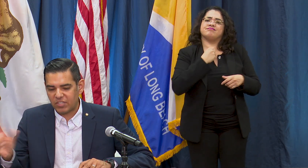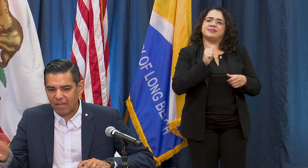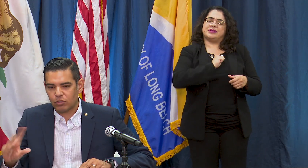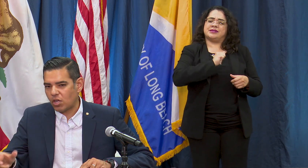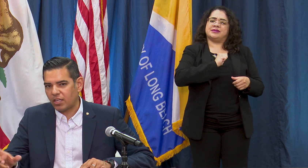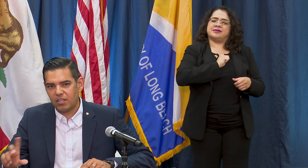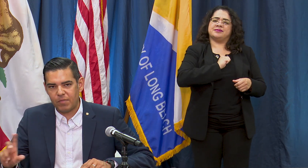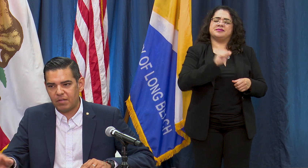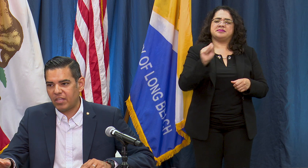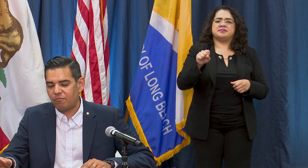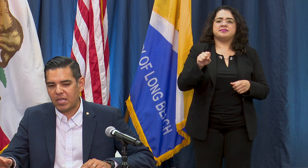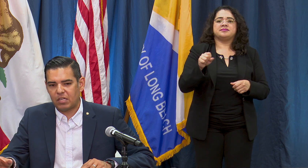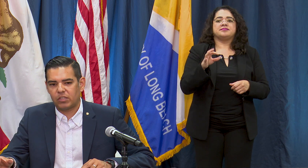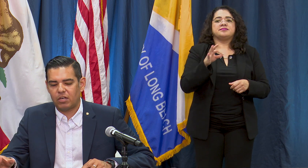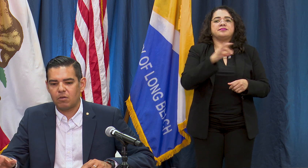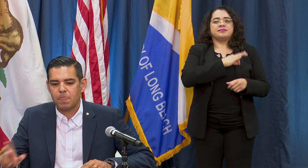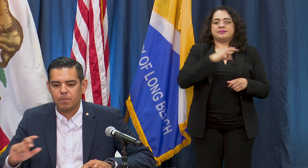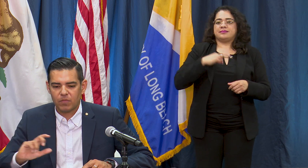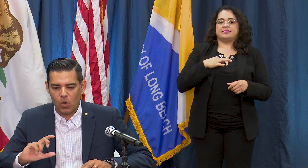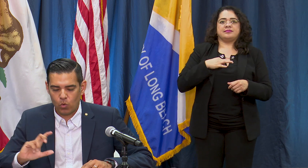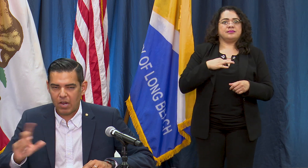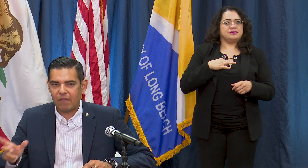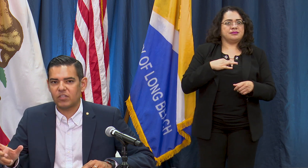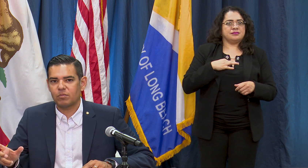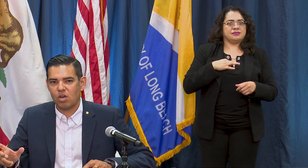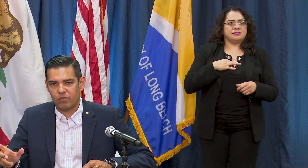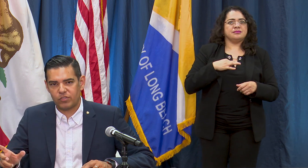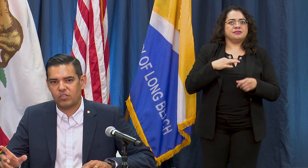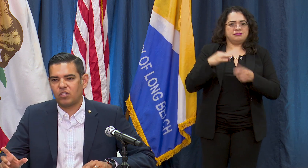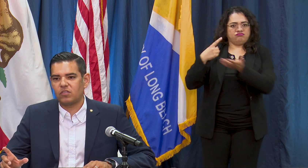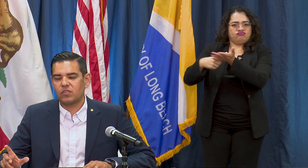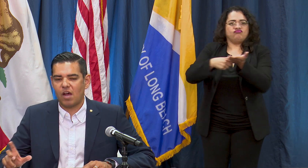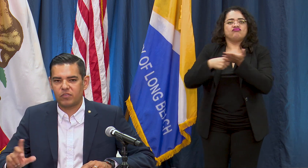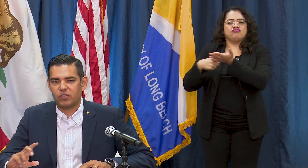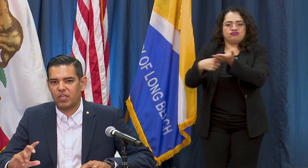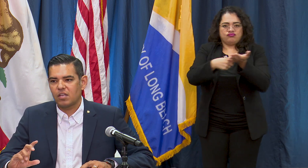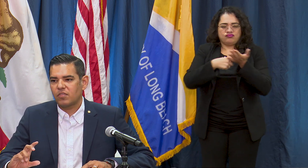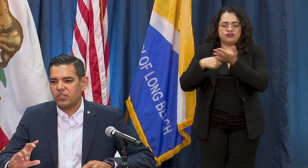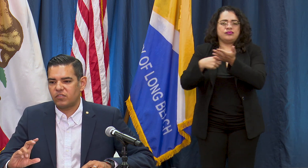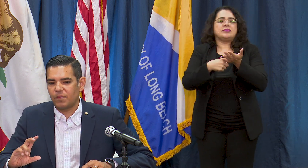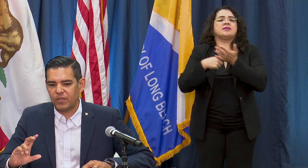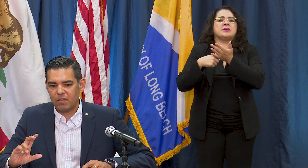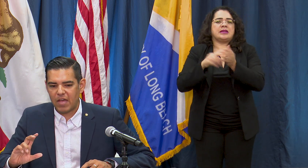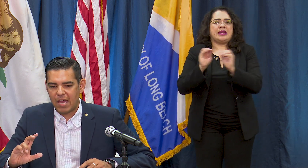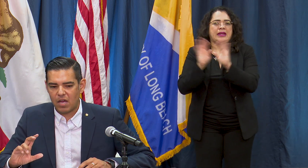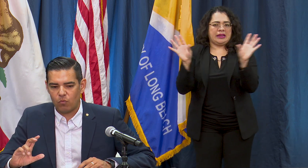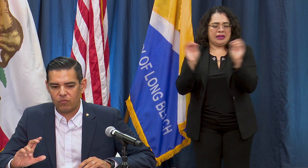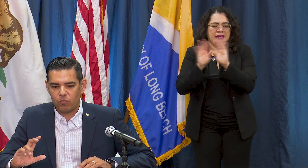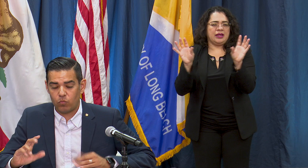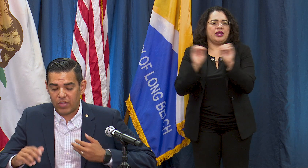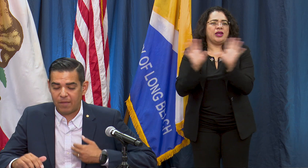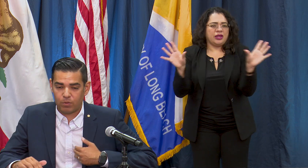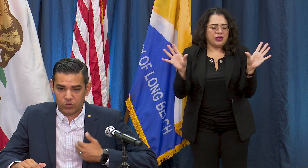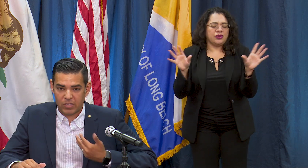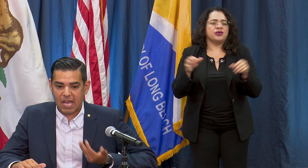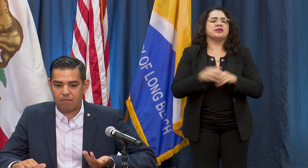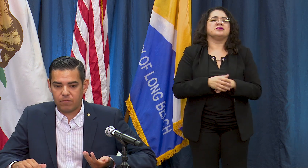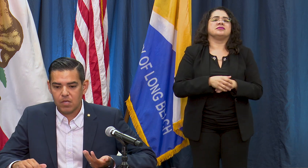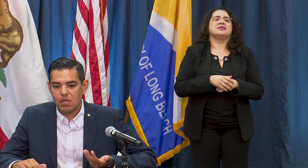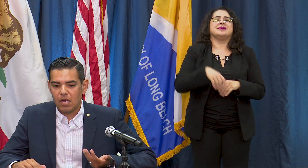staffs are talking, they've made it clear. We're having some conversations obviously this is something that I personally